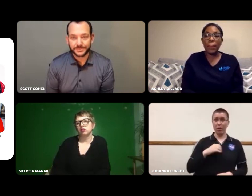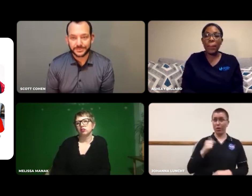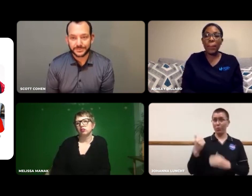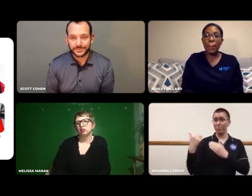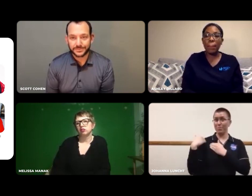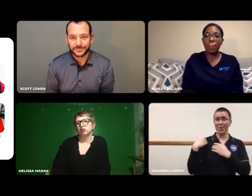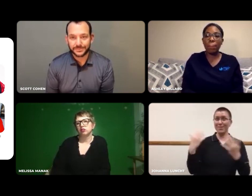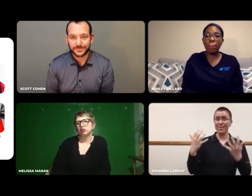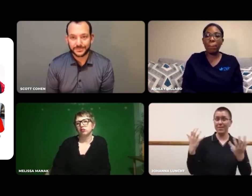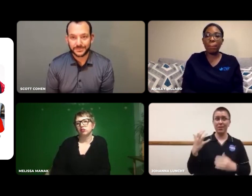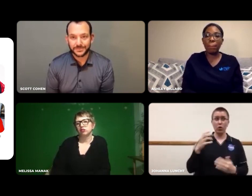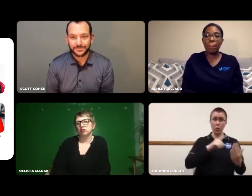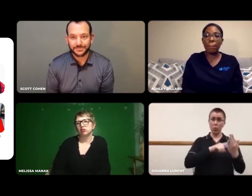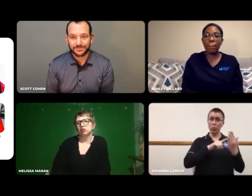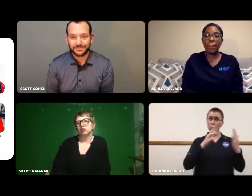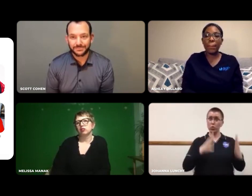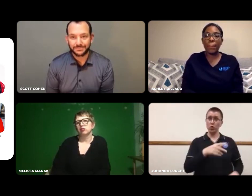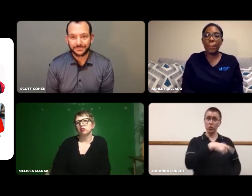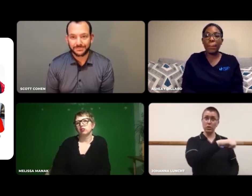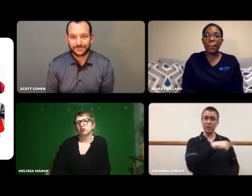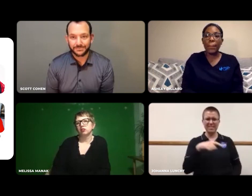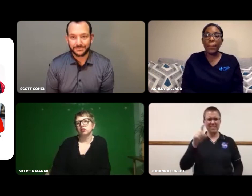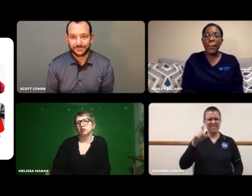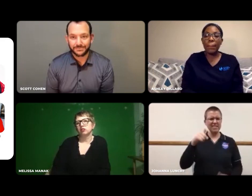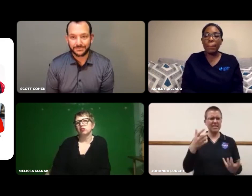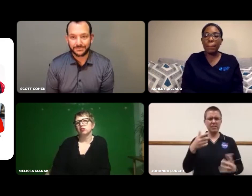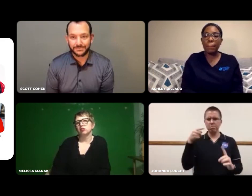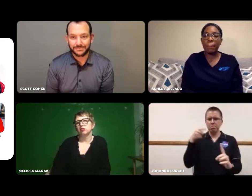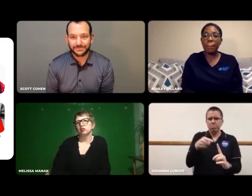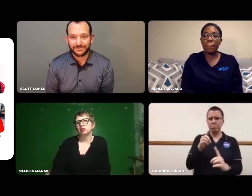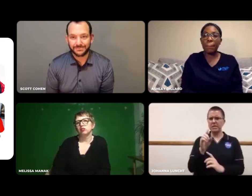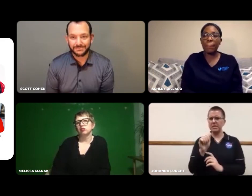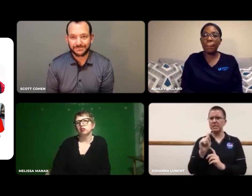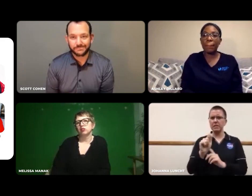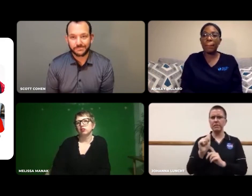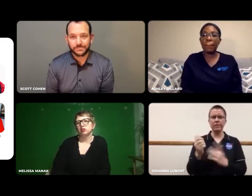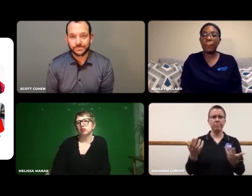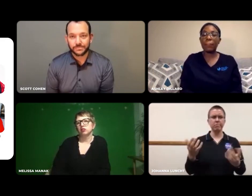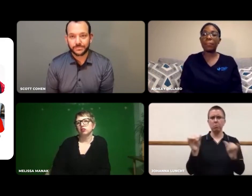I also have a team of researchers who need specific data.